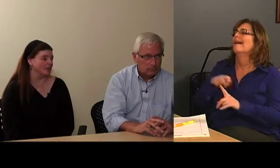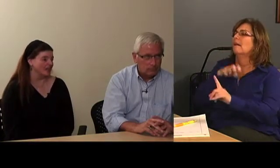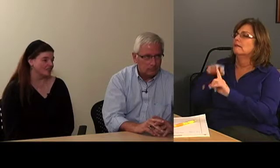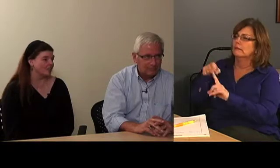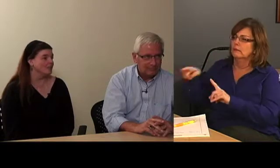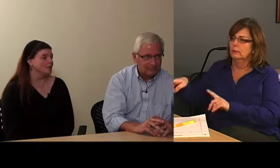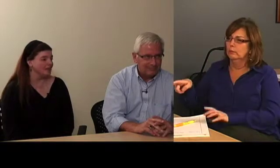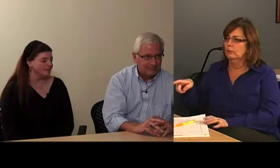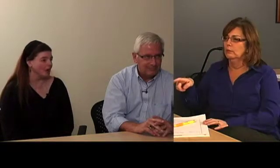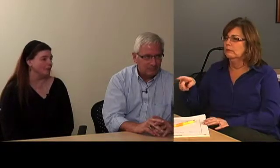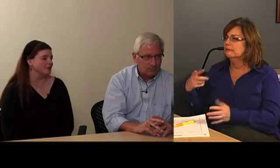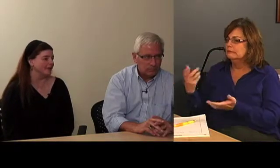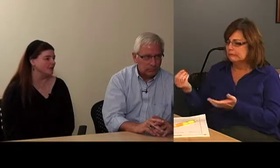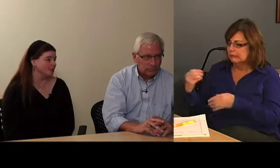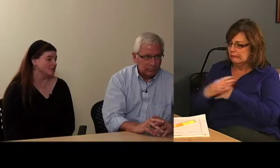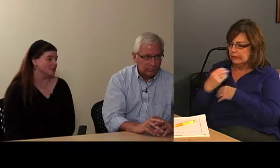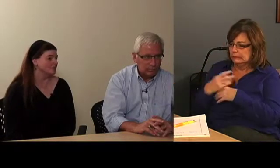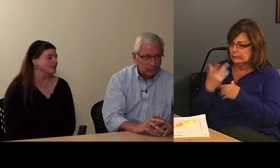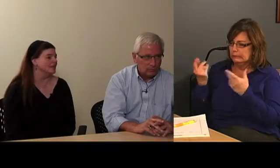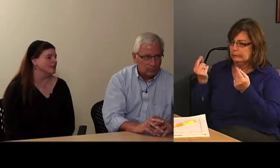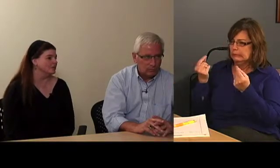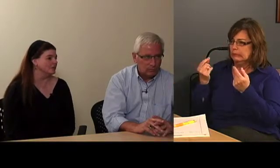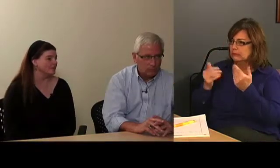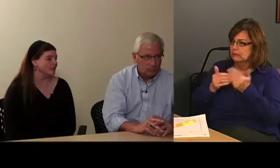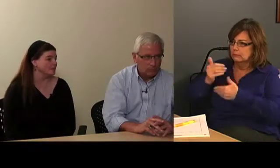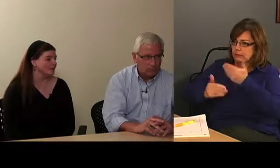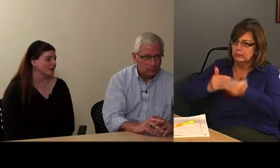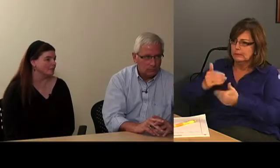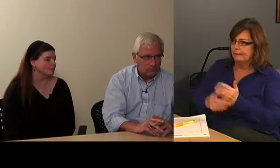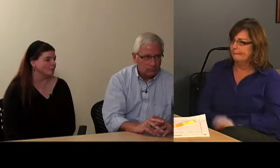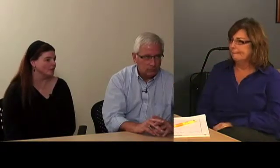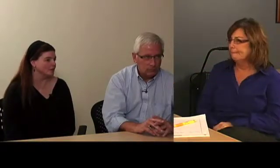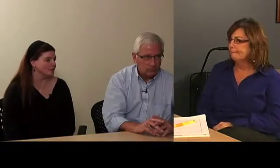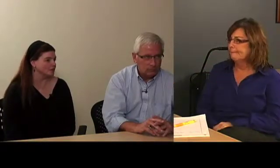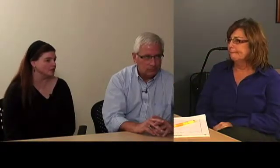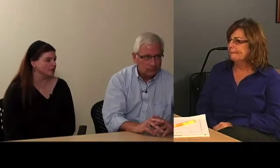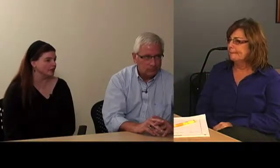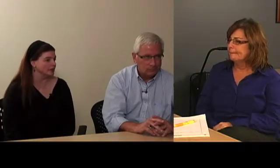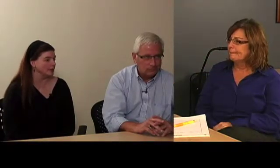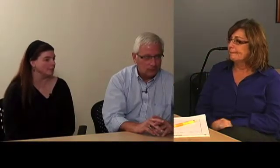so she came to me for help and I'm coming to you to advise me on what steps we should take.